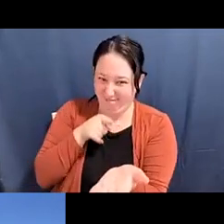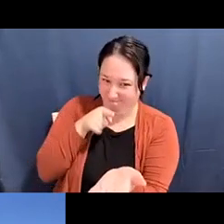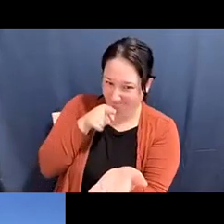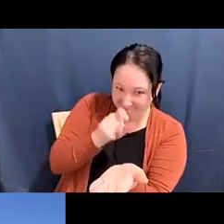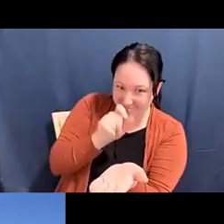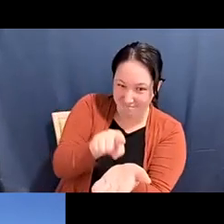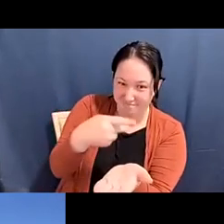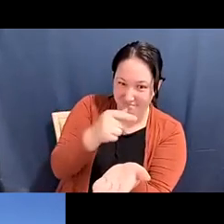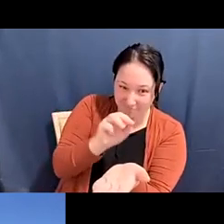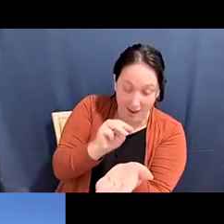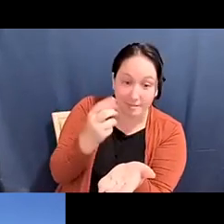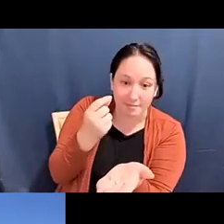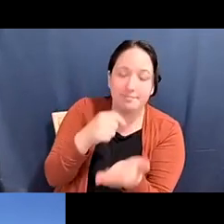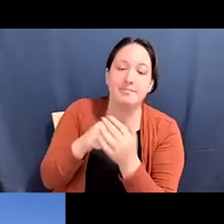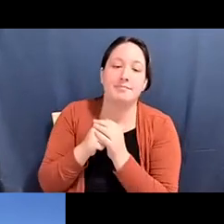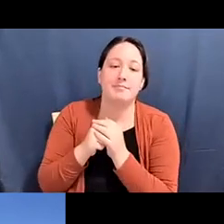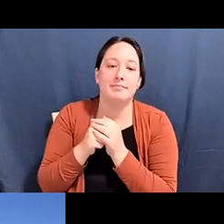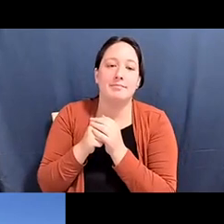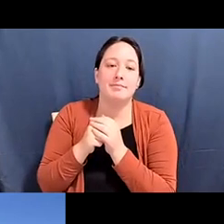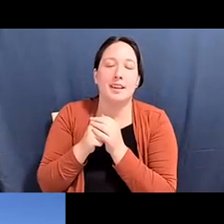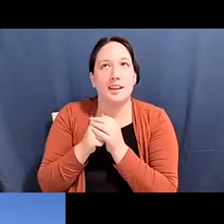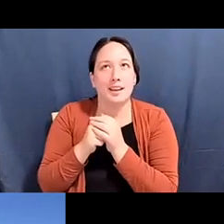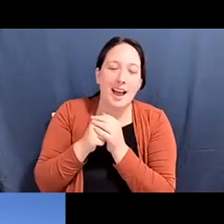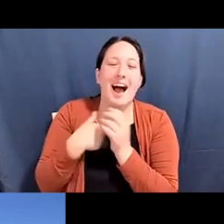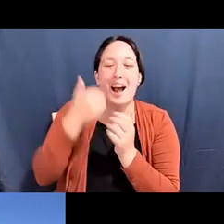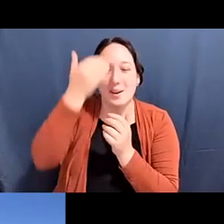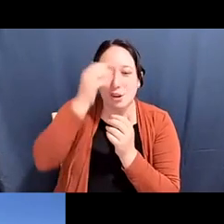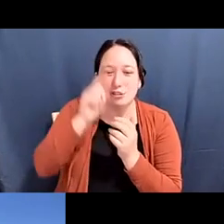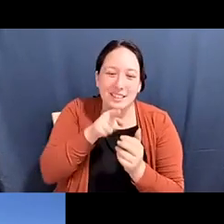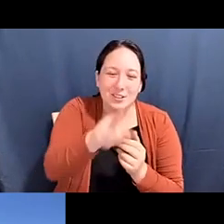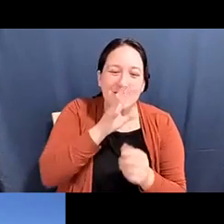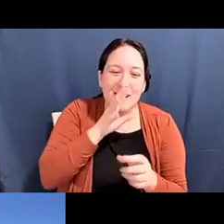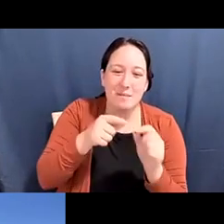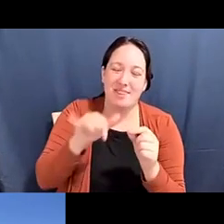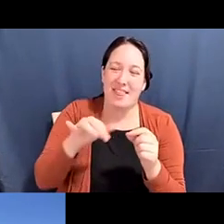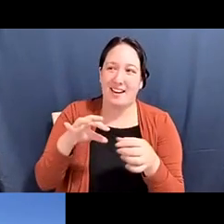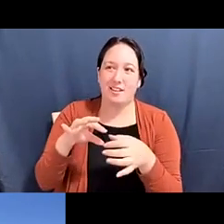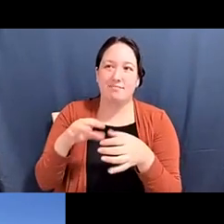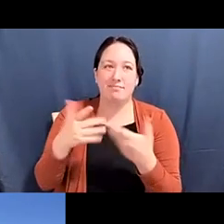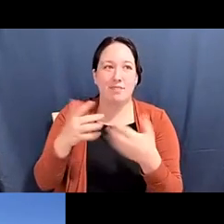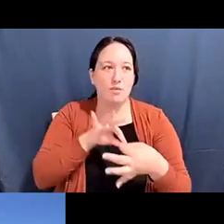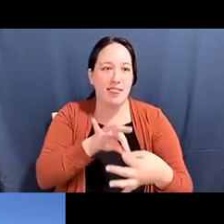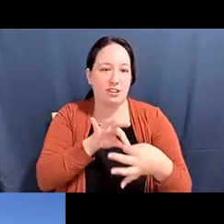Diane Fujino: which is because I know you always... you really bring this relational leadership, this way of working in the movement that's always about